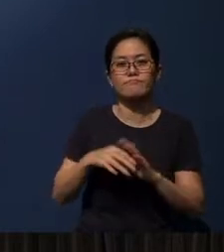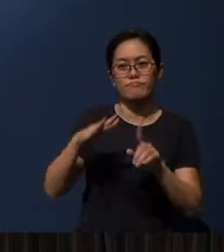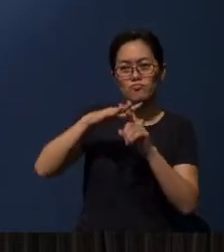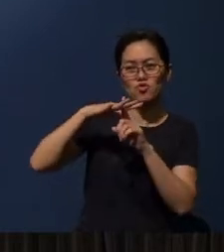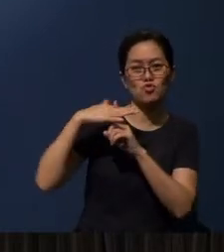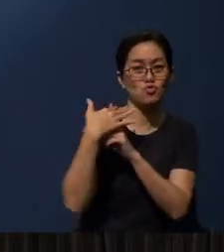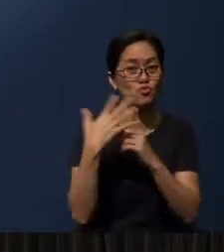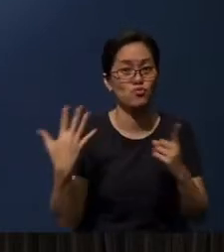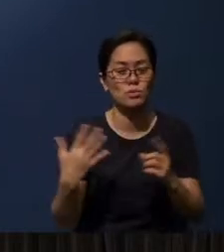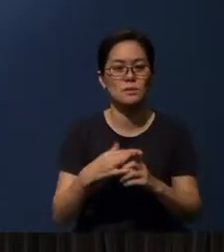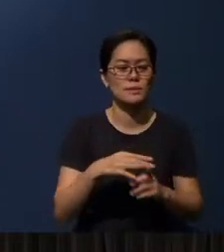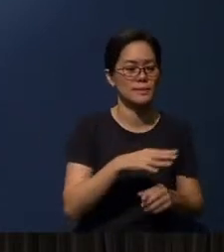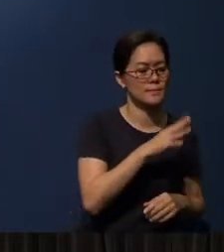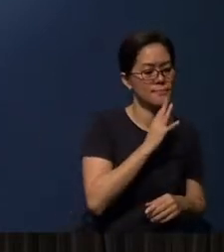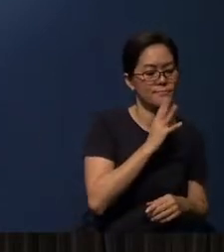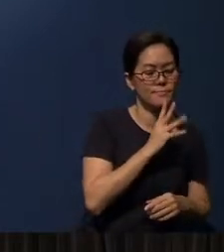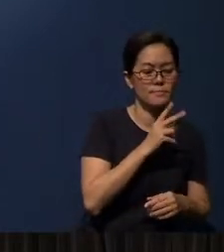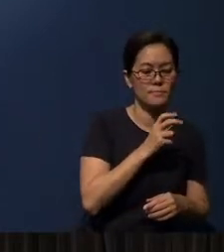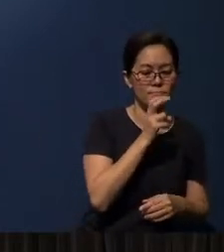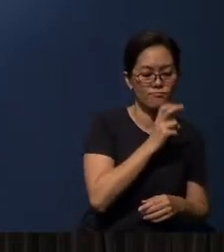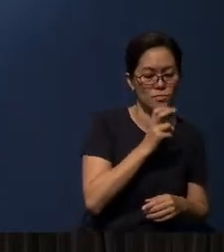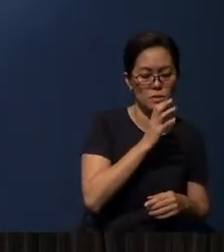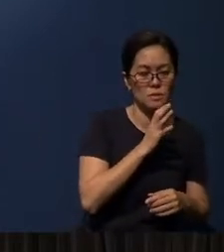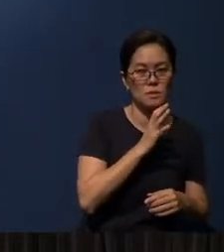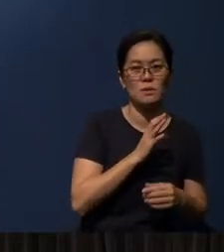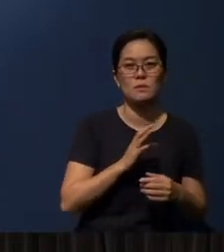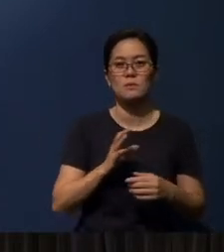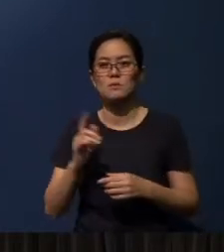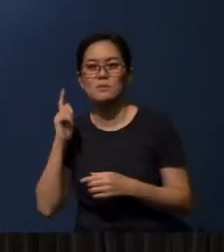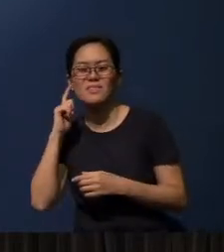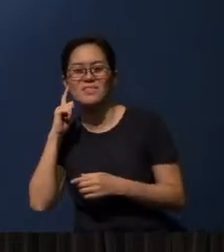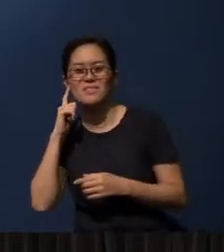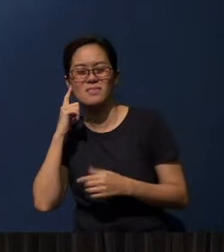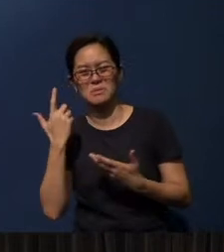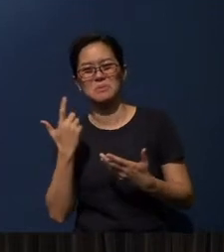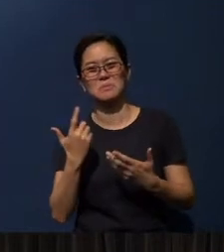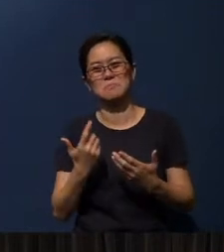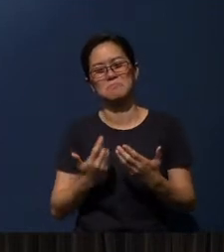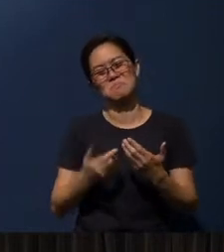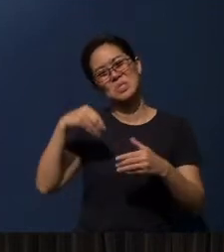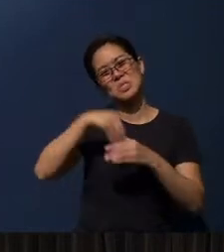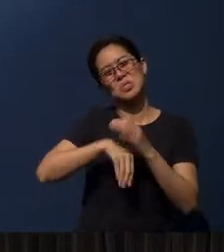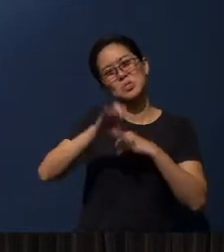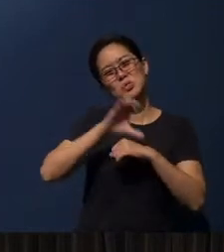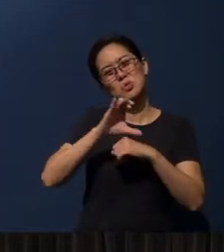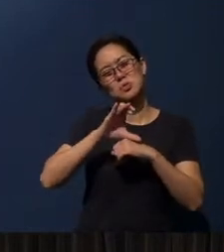speaking and listening remains a fundamental mode of ministry, even within the church today.